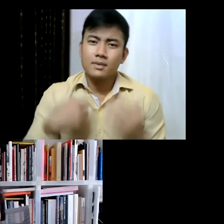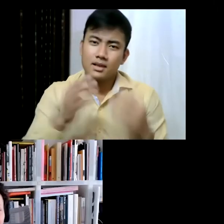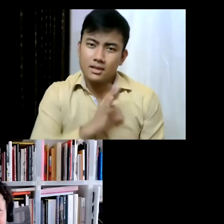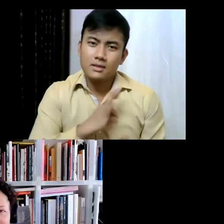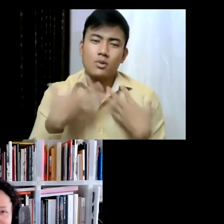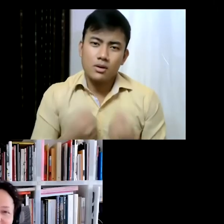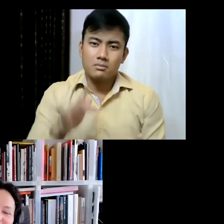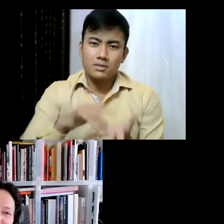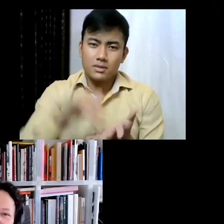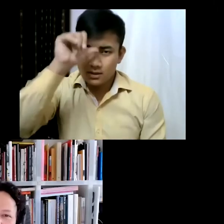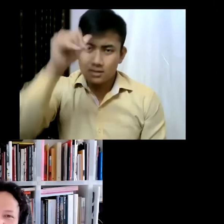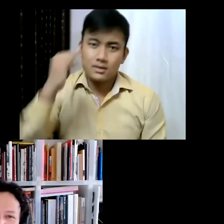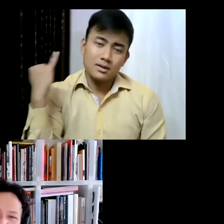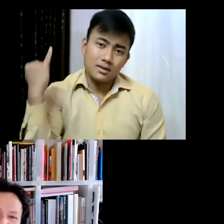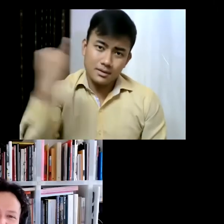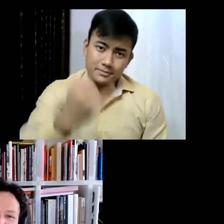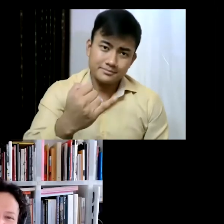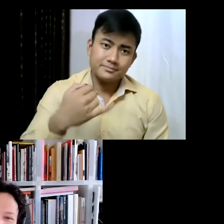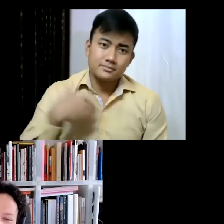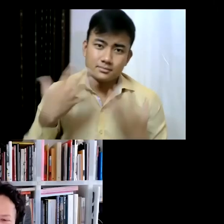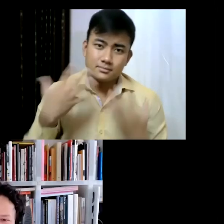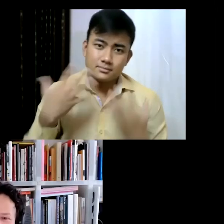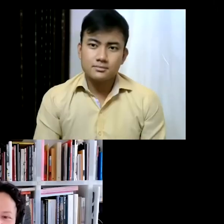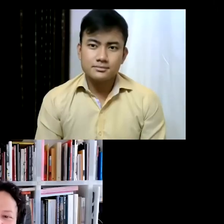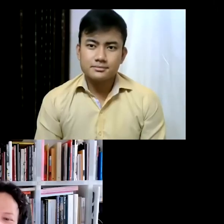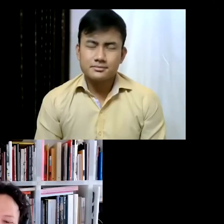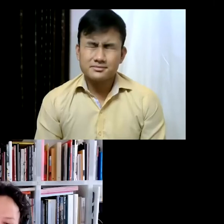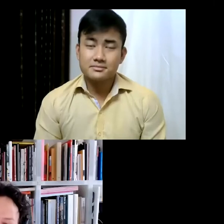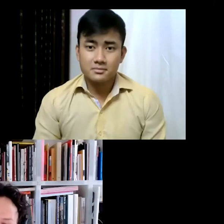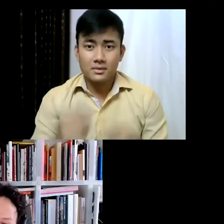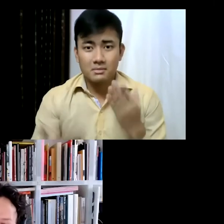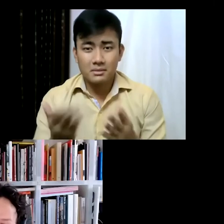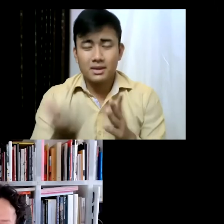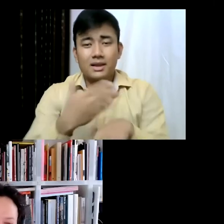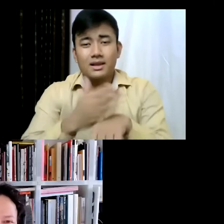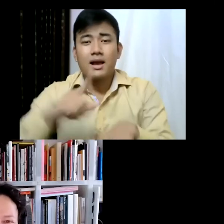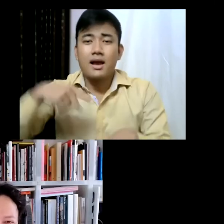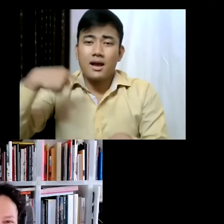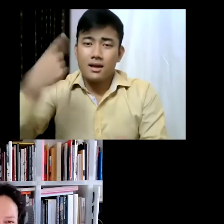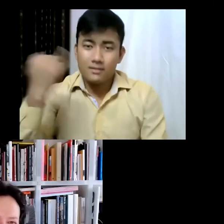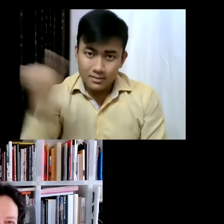if I could today... but it's likely gonna be a bit later... but yeah, we can talk about it